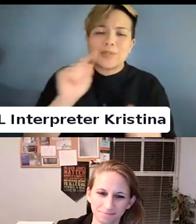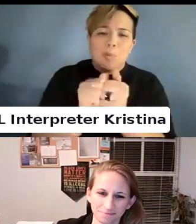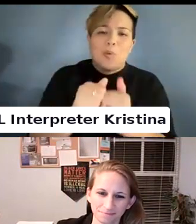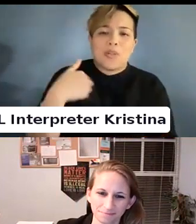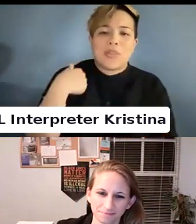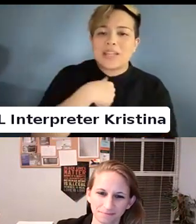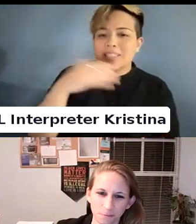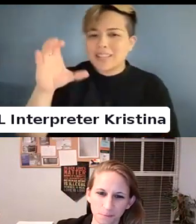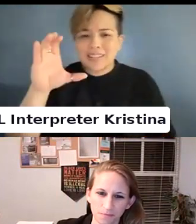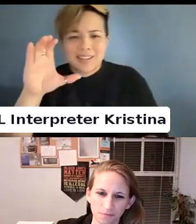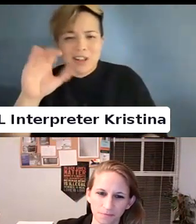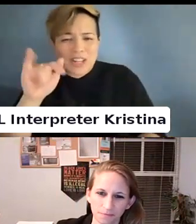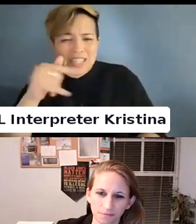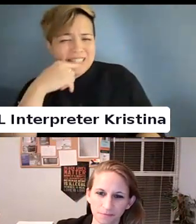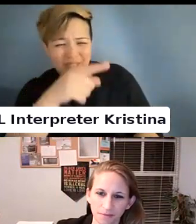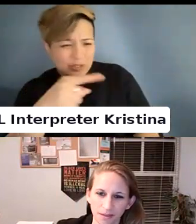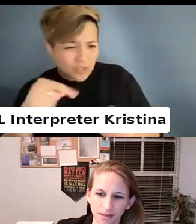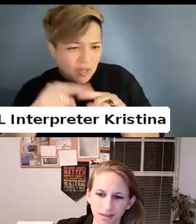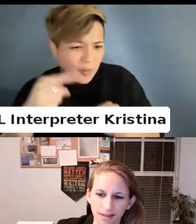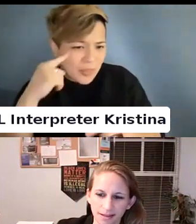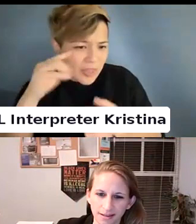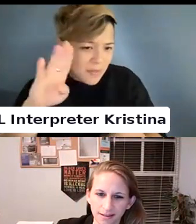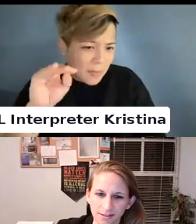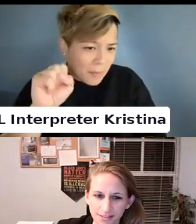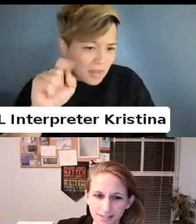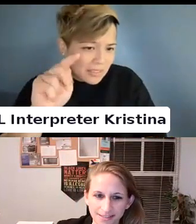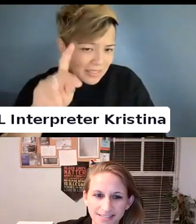That one. What you decide.